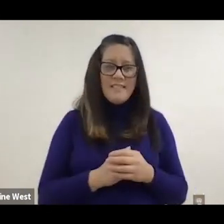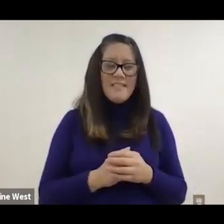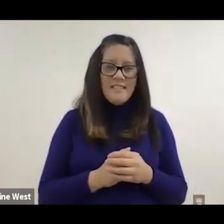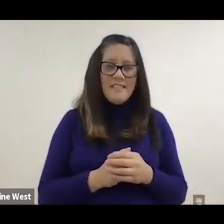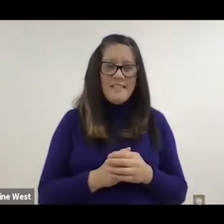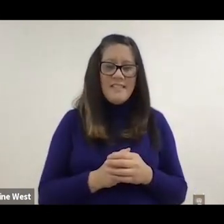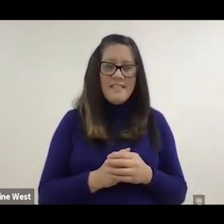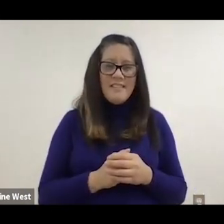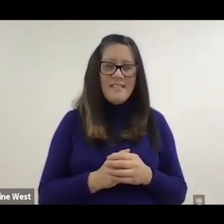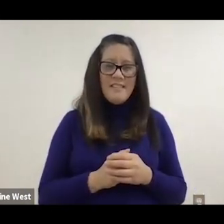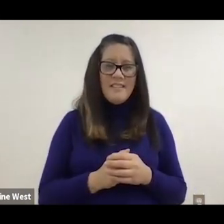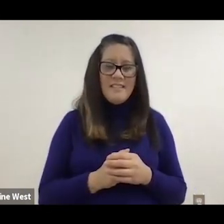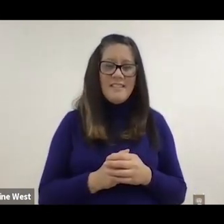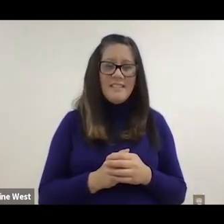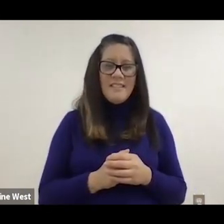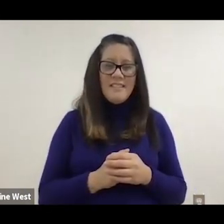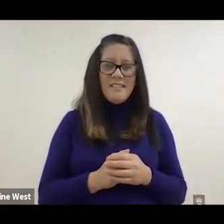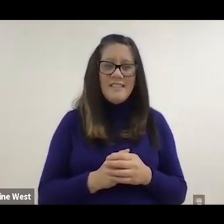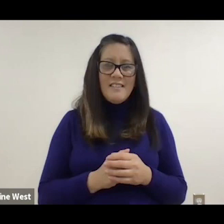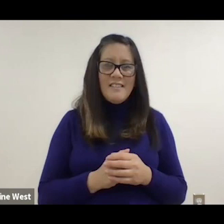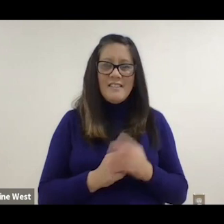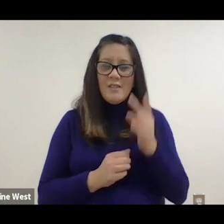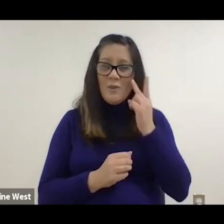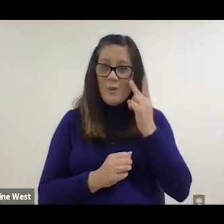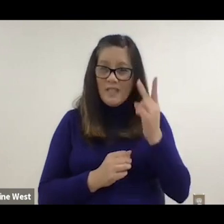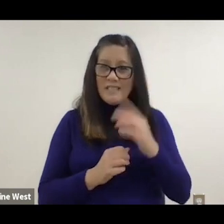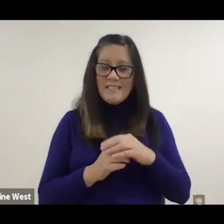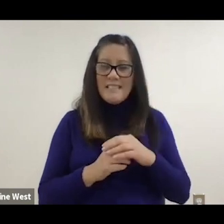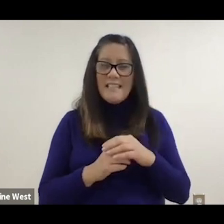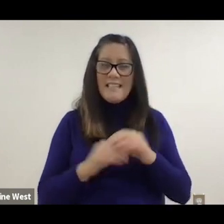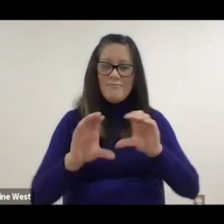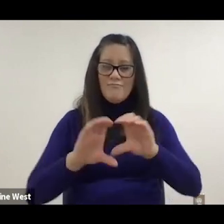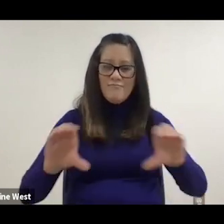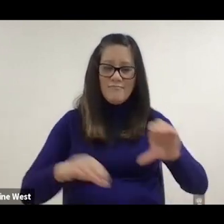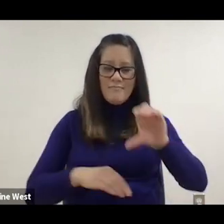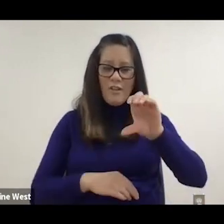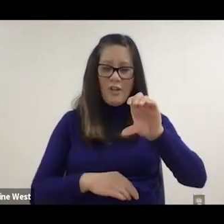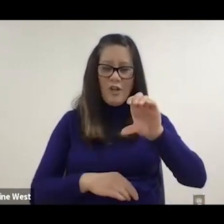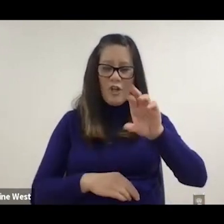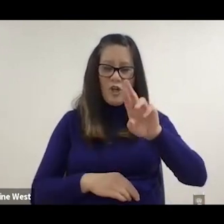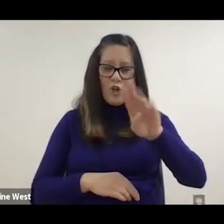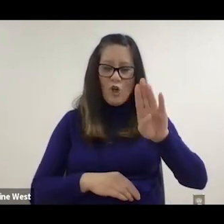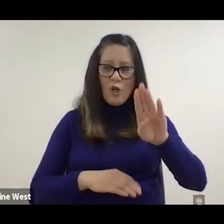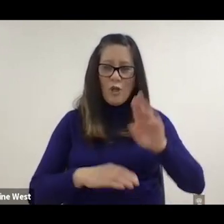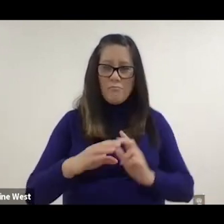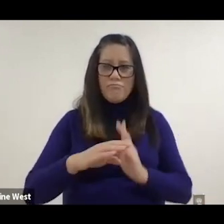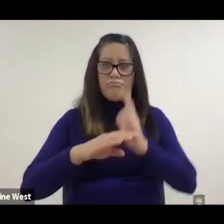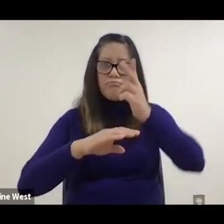So probably, as you can see, as he came off the curb here in Doctor Candiotti,